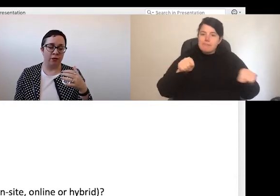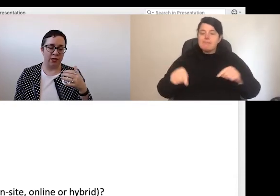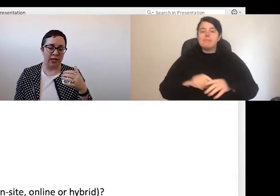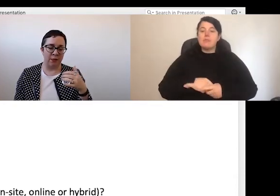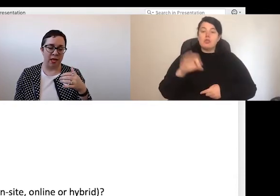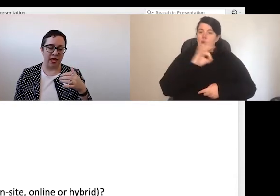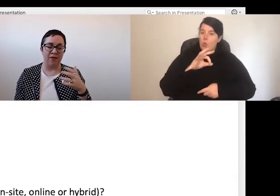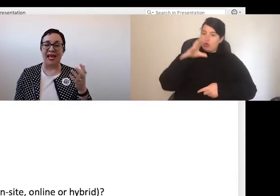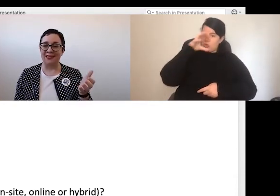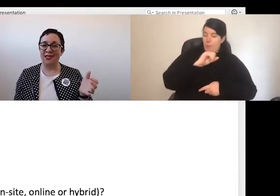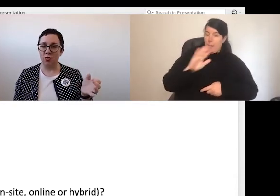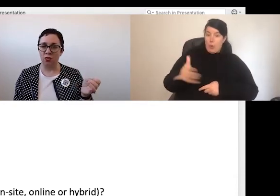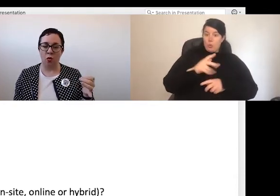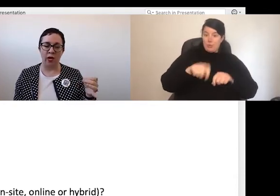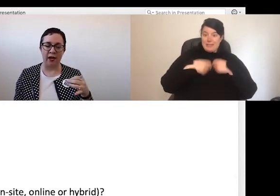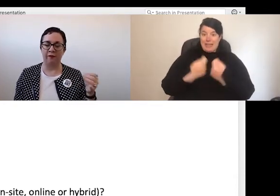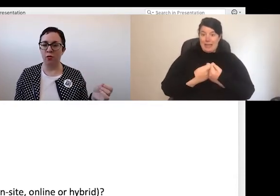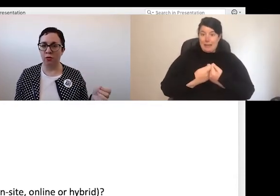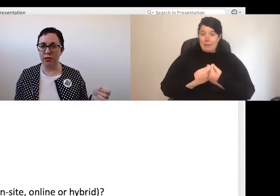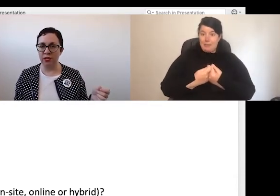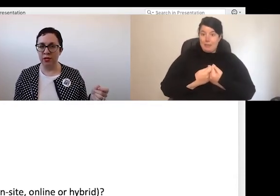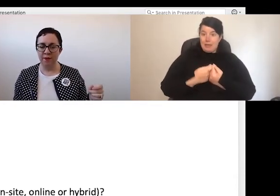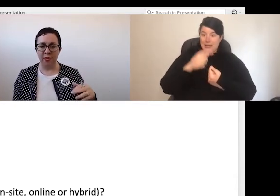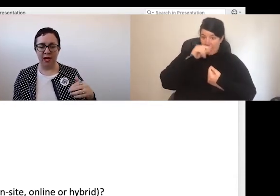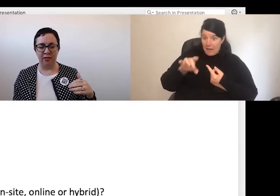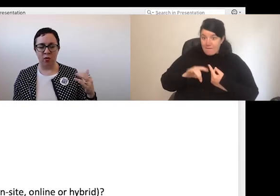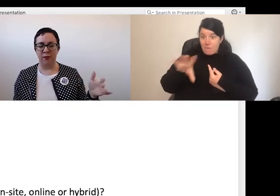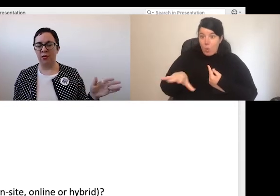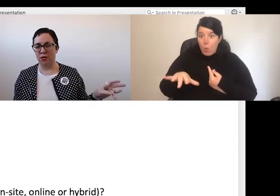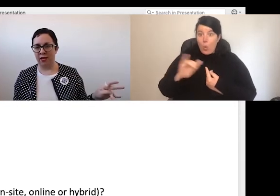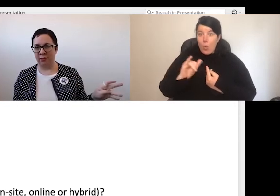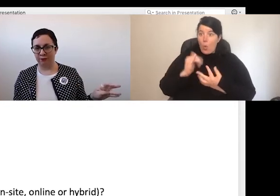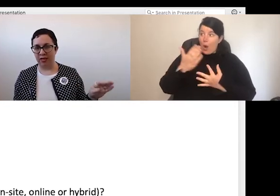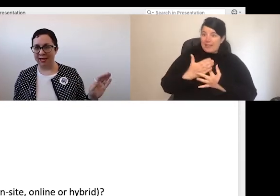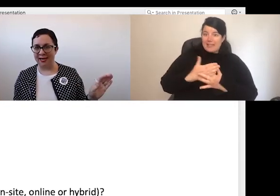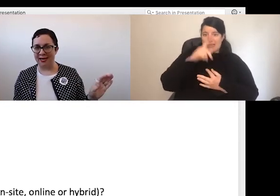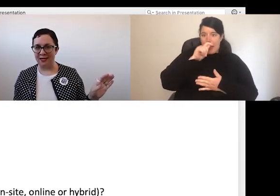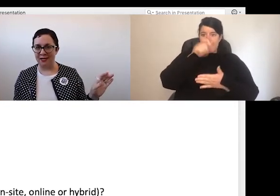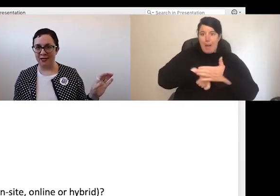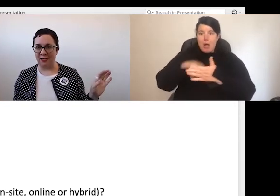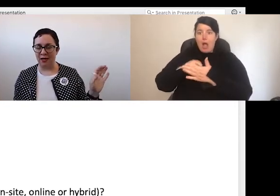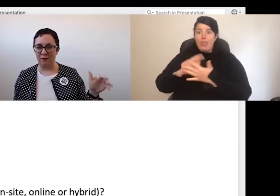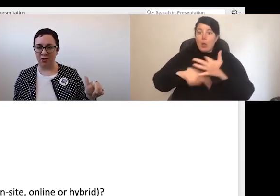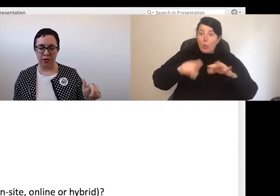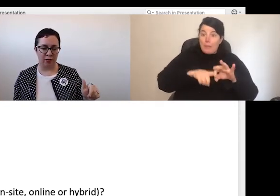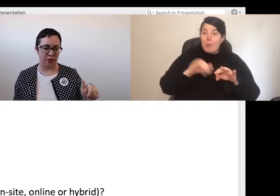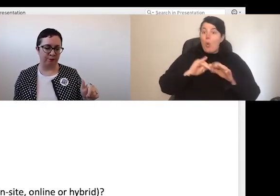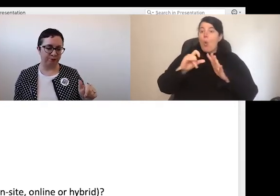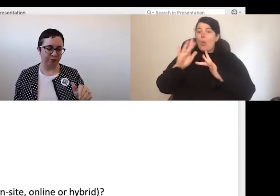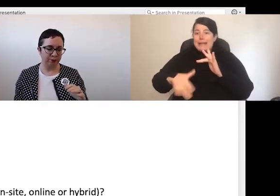your team have access to or can afford the equipment or data that they need to work at home.